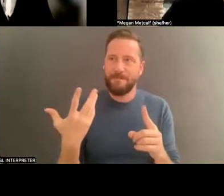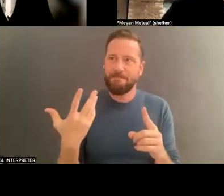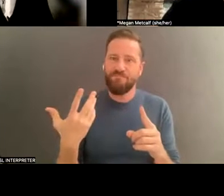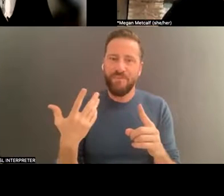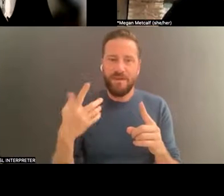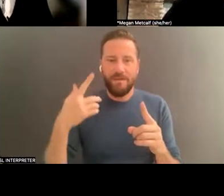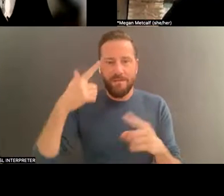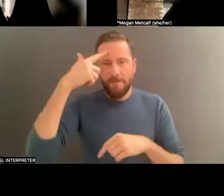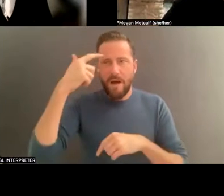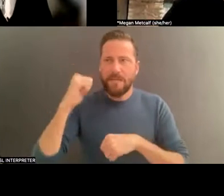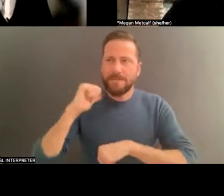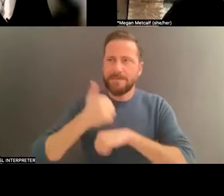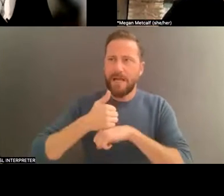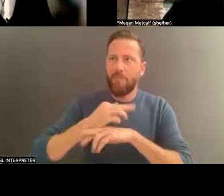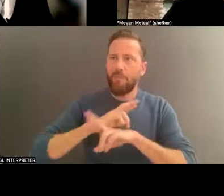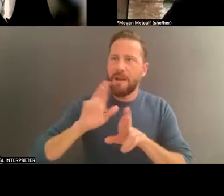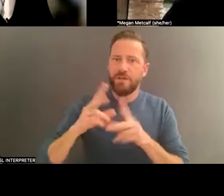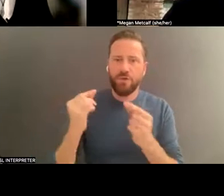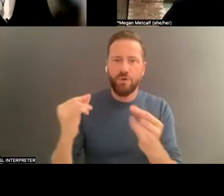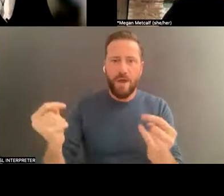to do it or the resources to do it, and I think